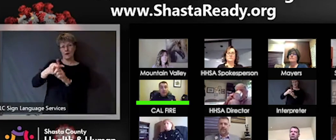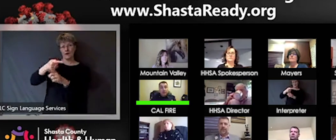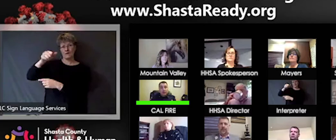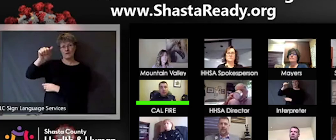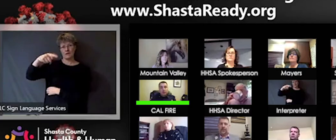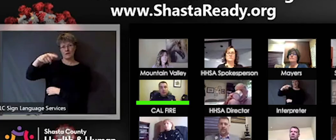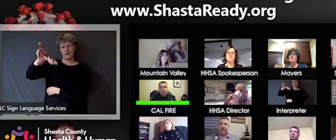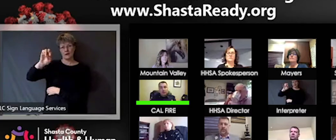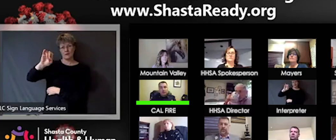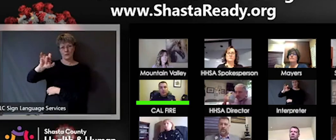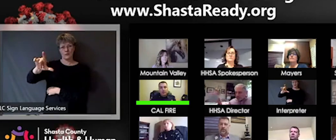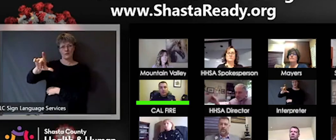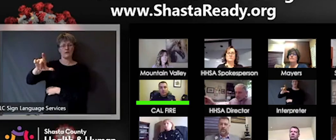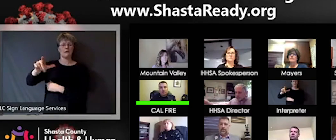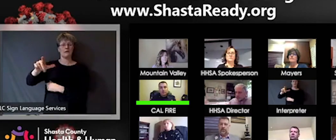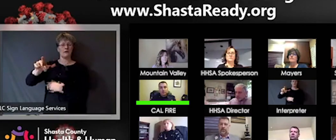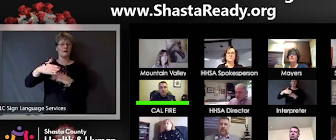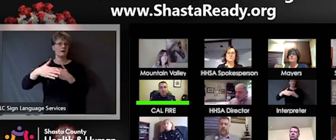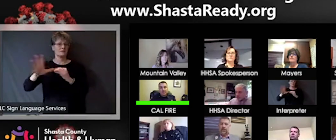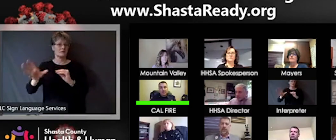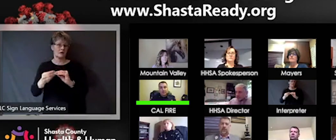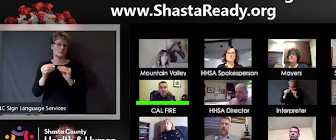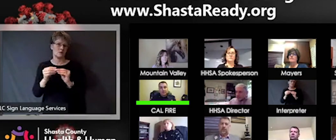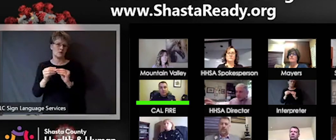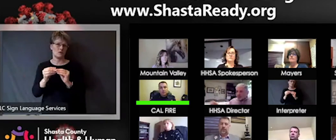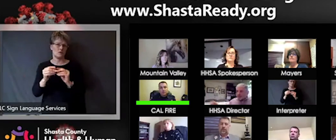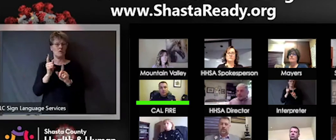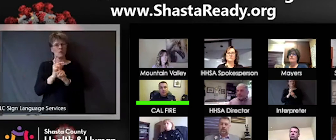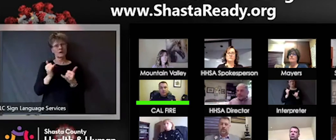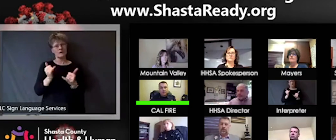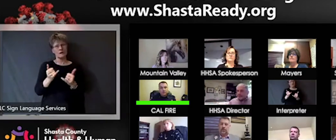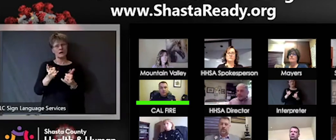Currently, we're planning on the next two levels of staffing to come at the first